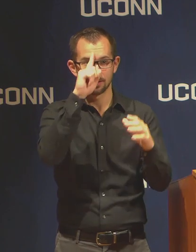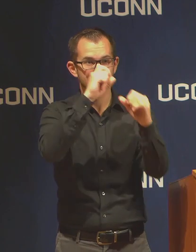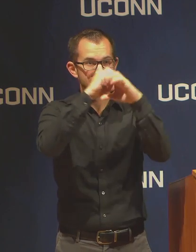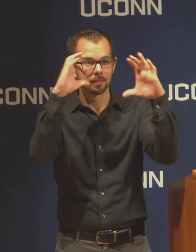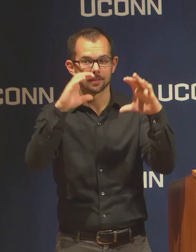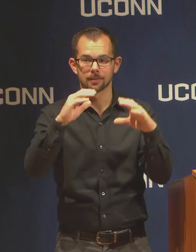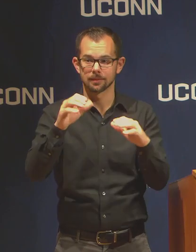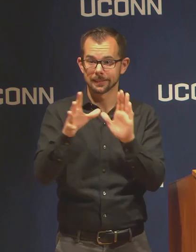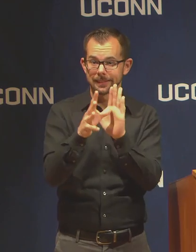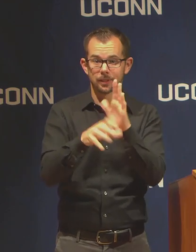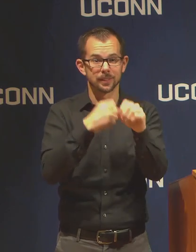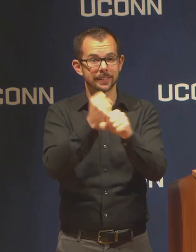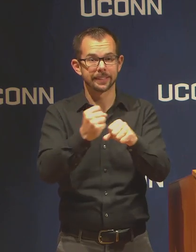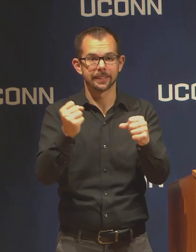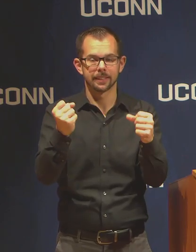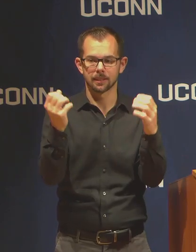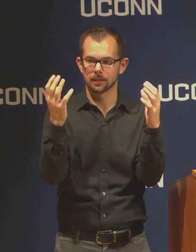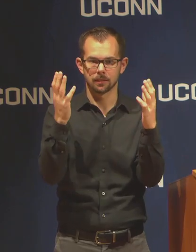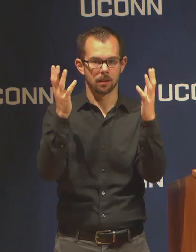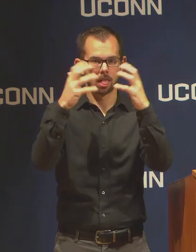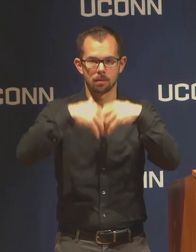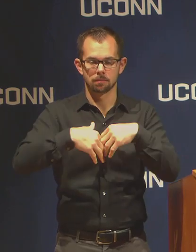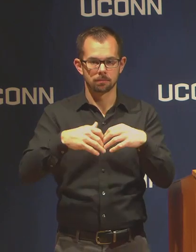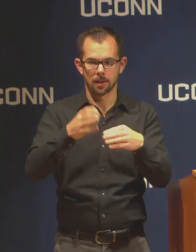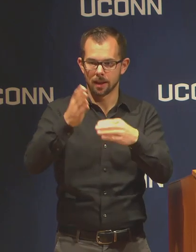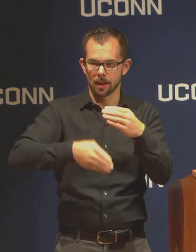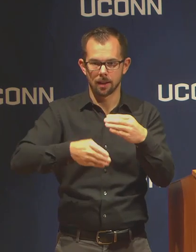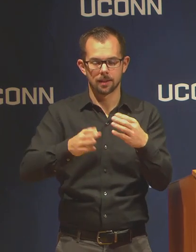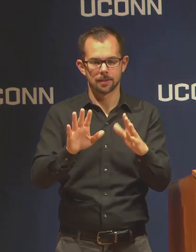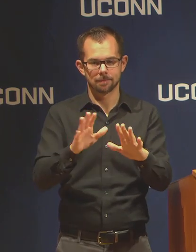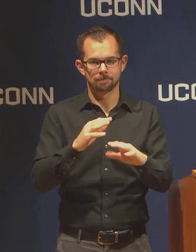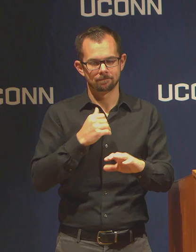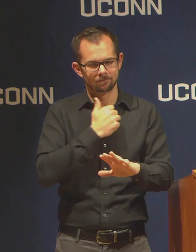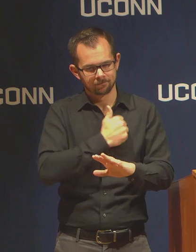and I'm truly sorry that I won't be able to share the stage